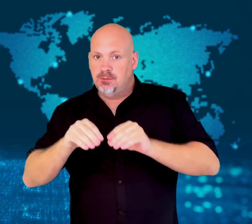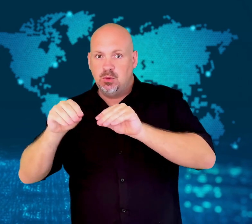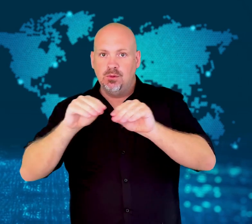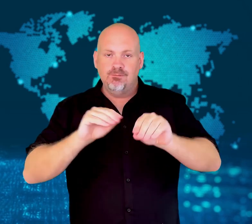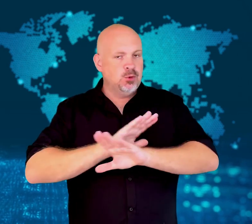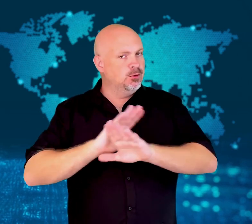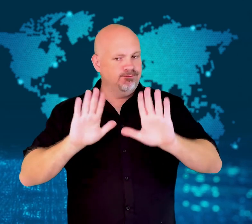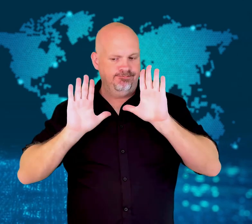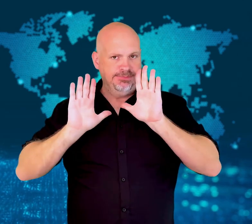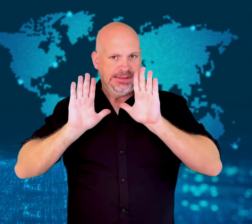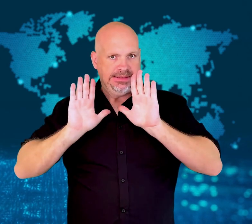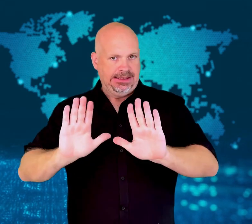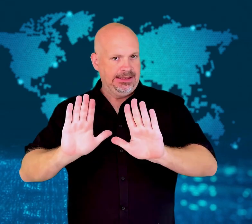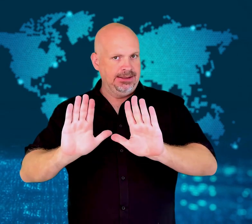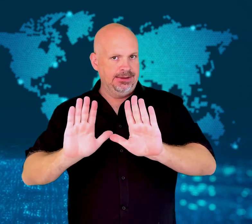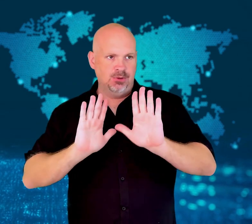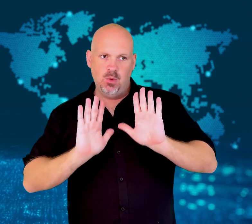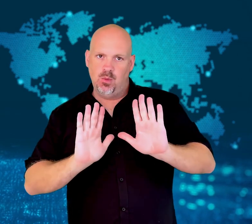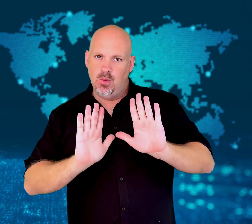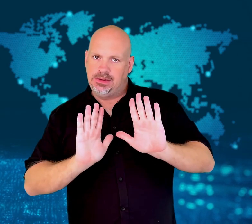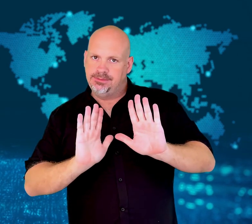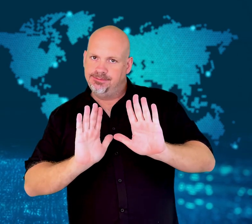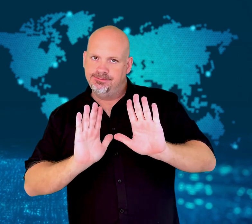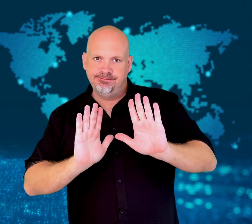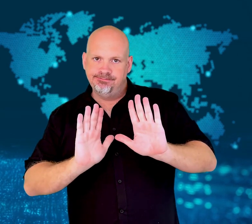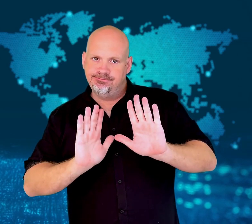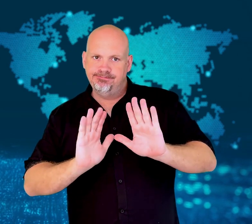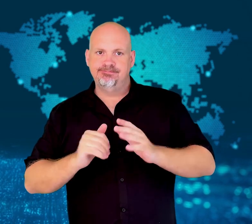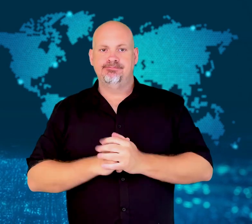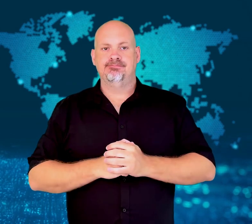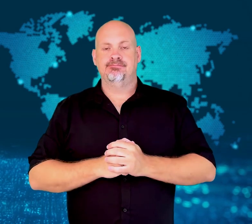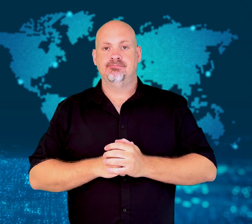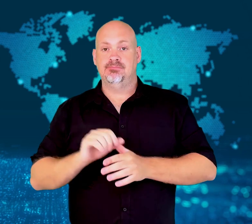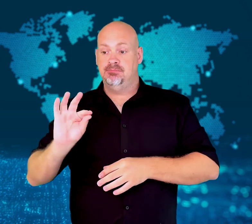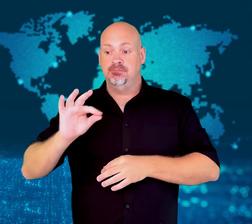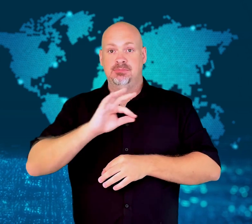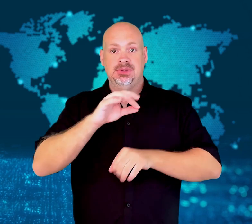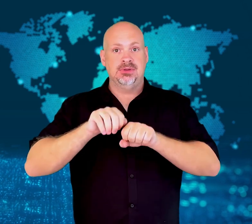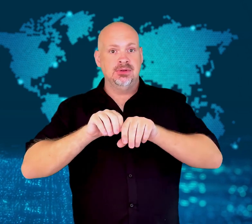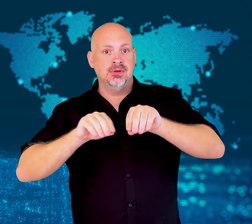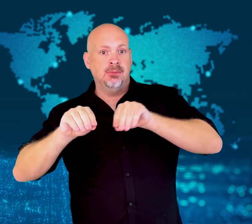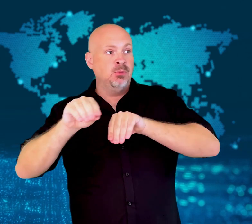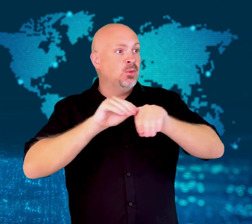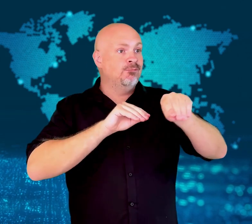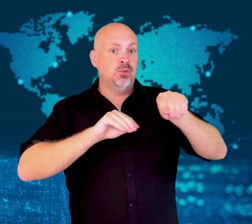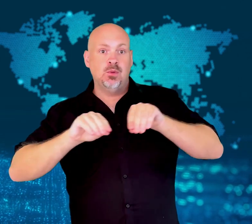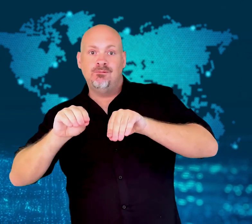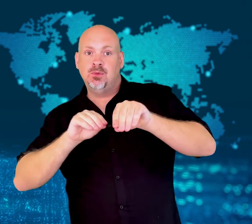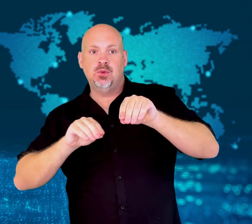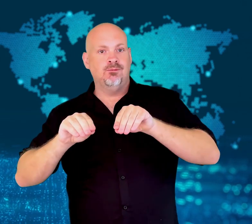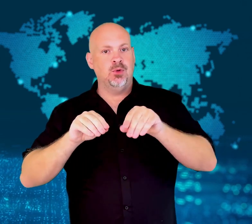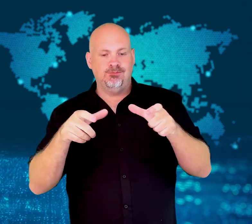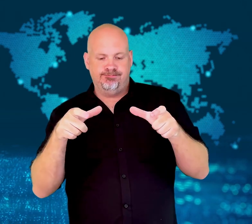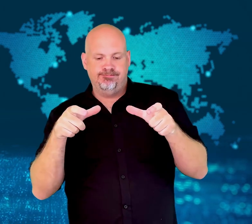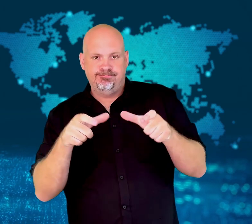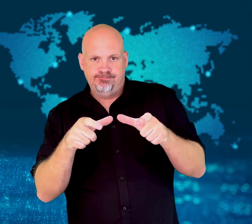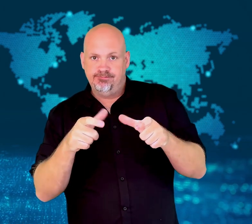Beekeepers are not allowed to move the bees or their honeycombs